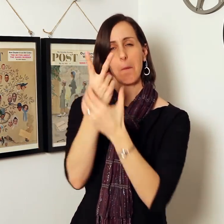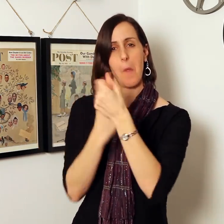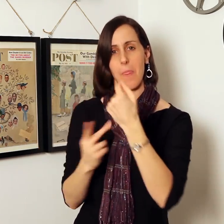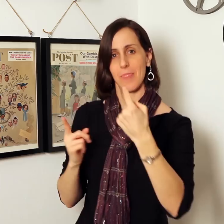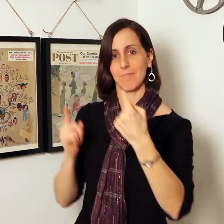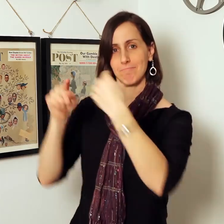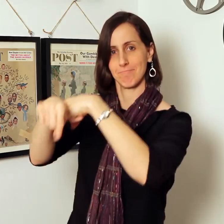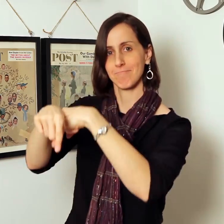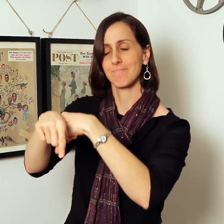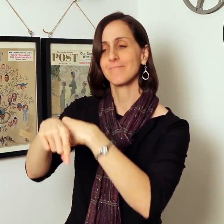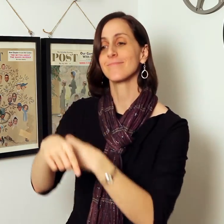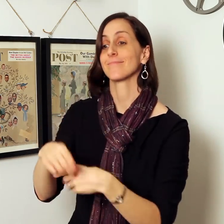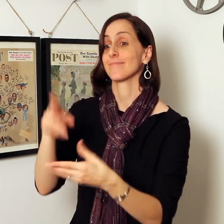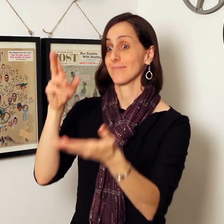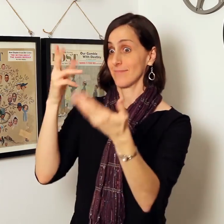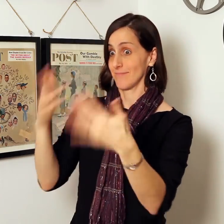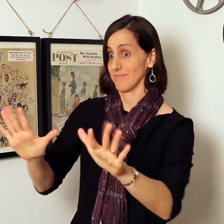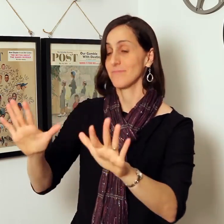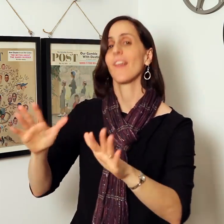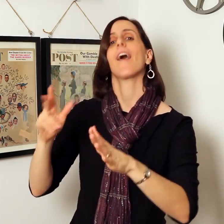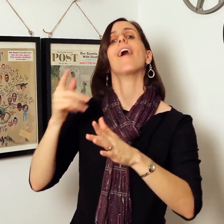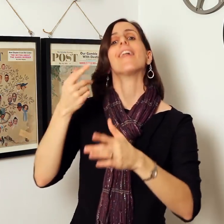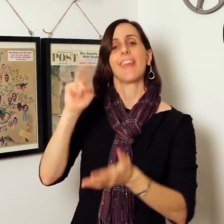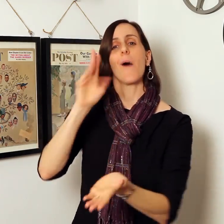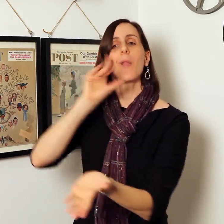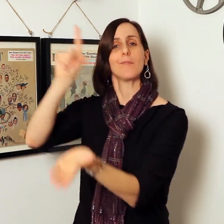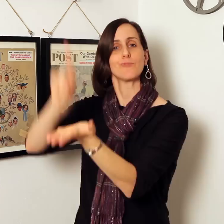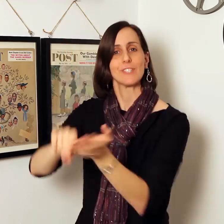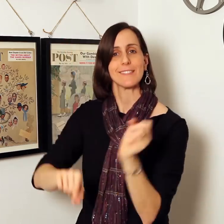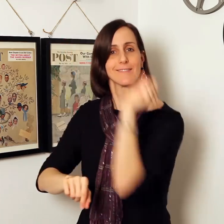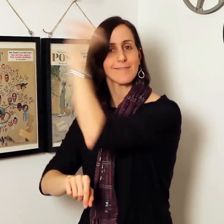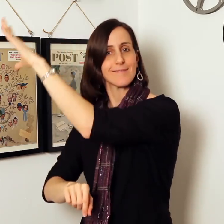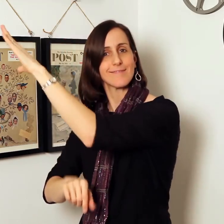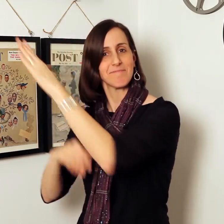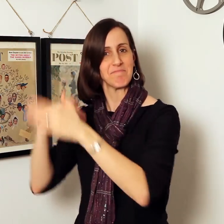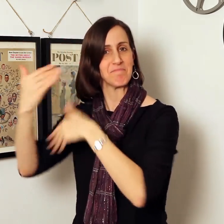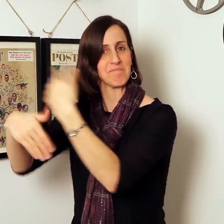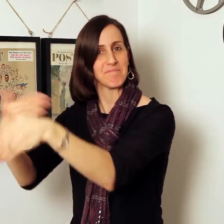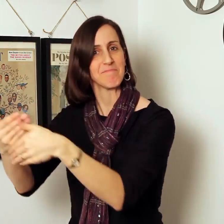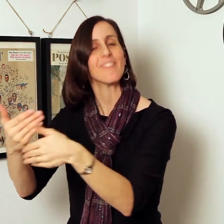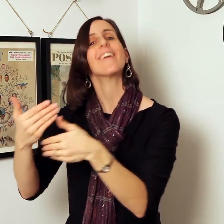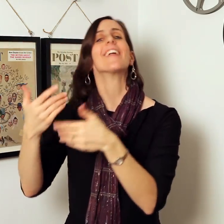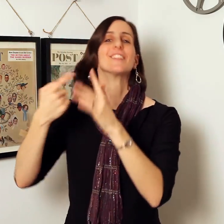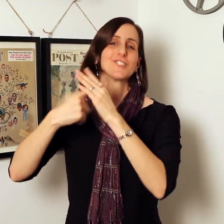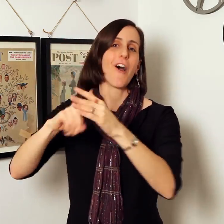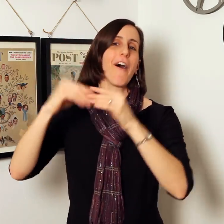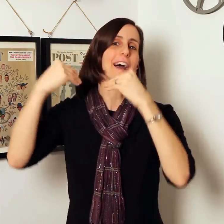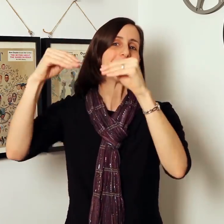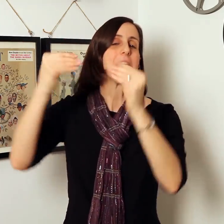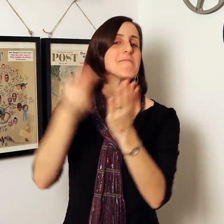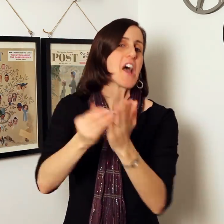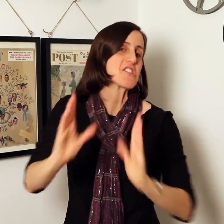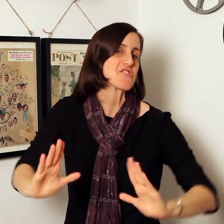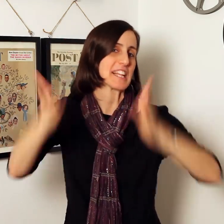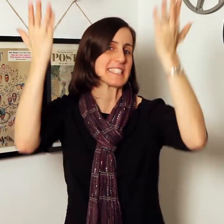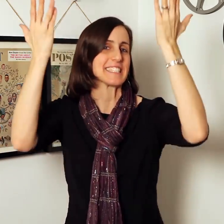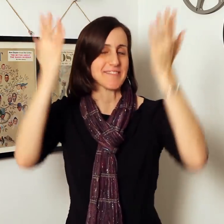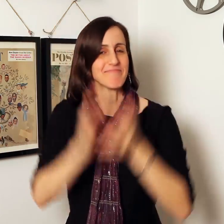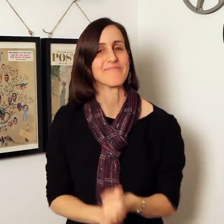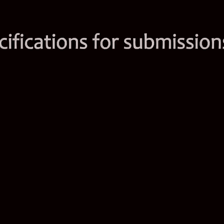will be used for the playing cards only. Both sides will be protected. Then ASLized will submit the final draft of the playing cards to the printer to get them printed out and start selling them as a fundraiser.